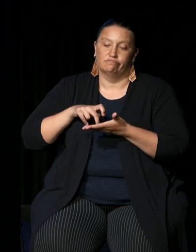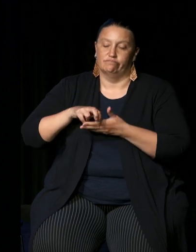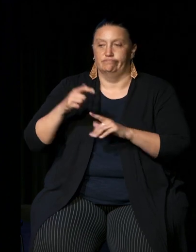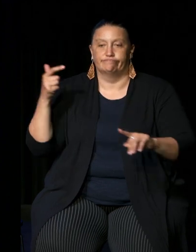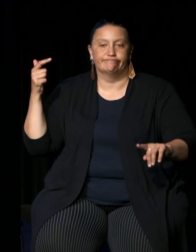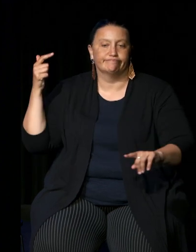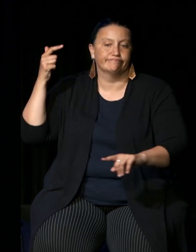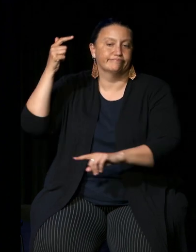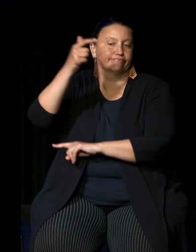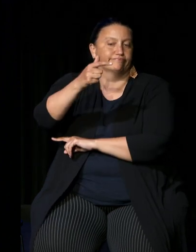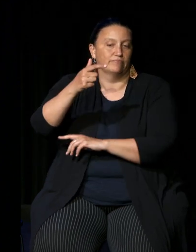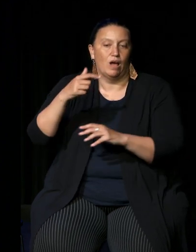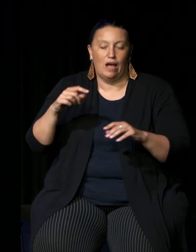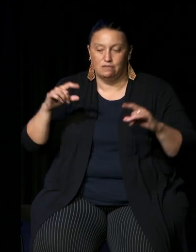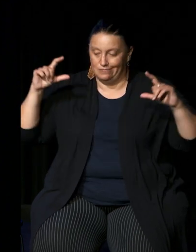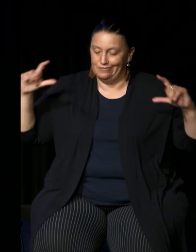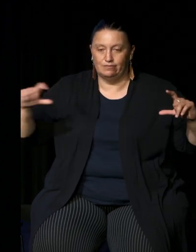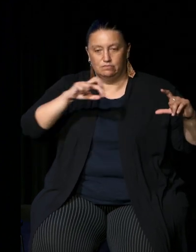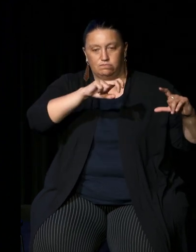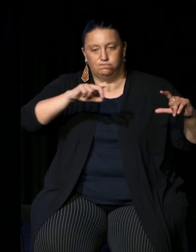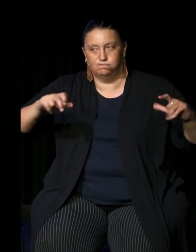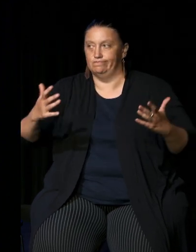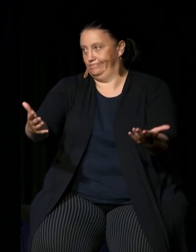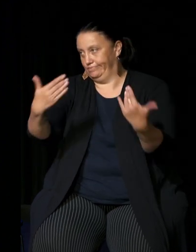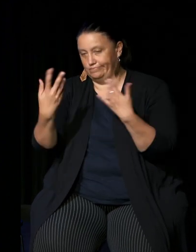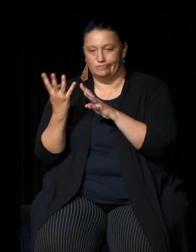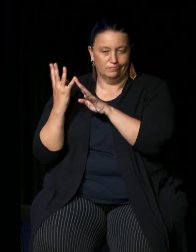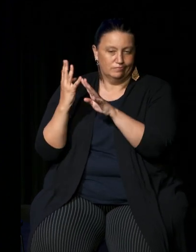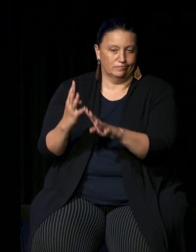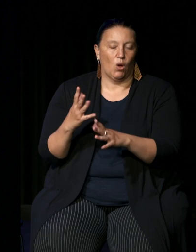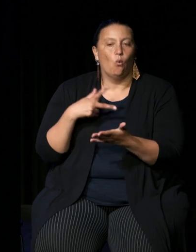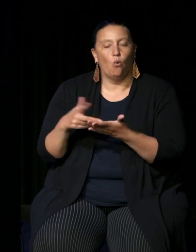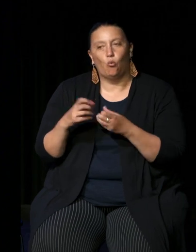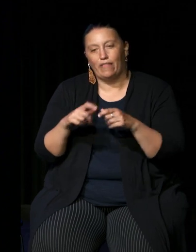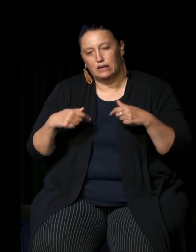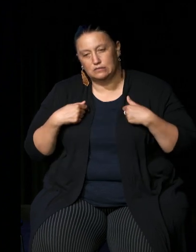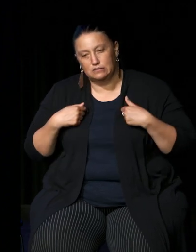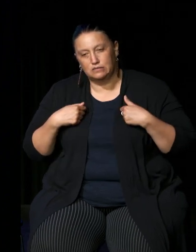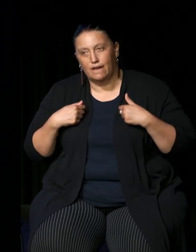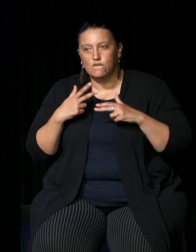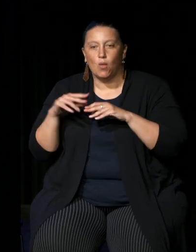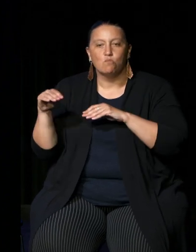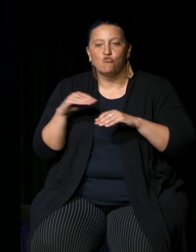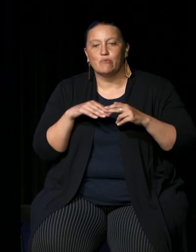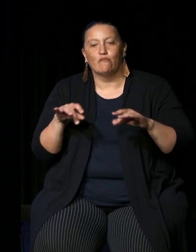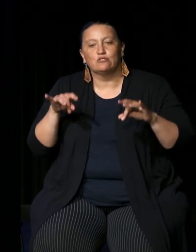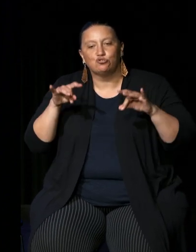and we invite you to walk with us in a movement of the Australian people for a better future